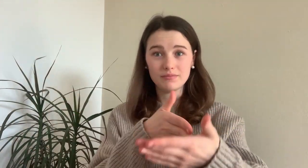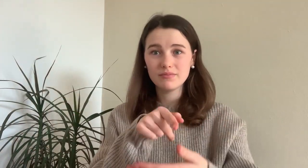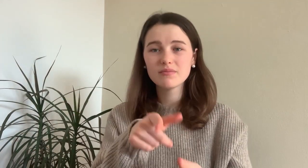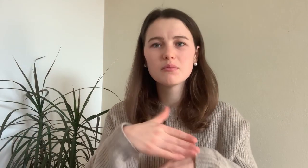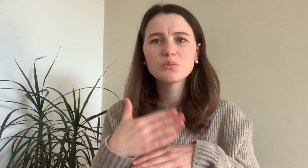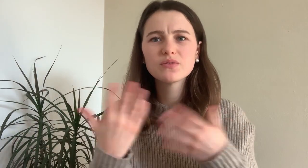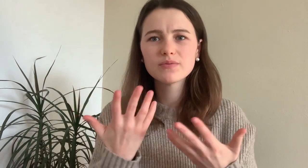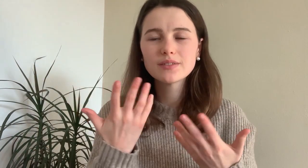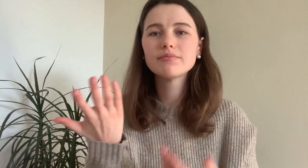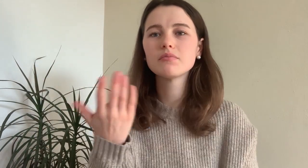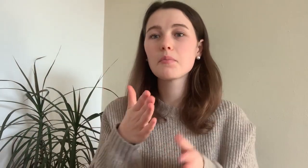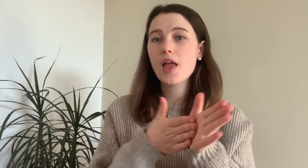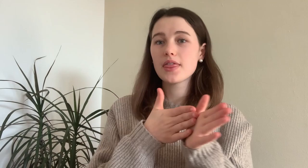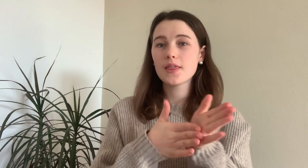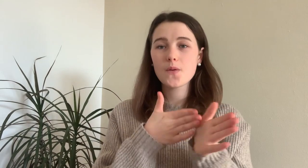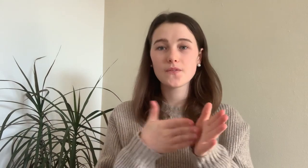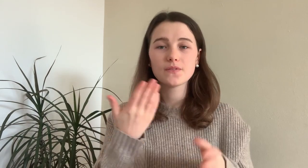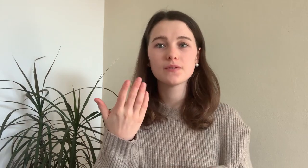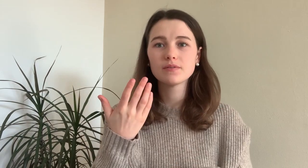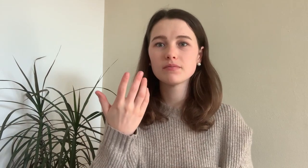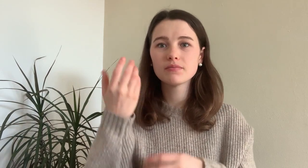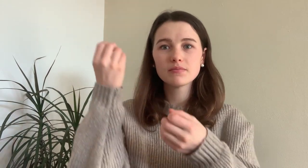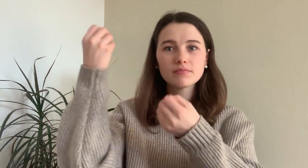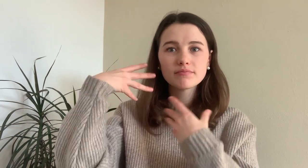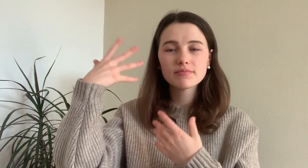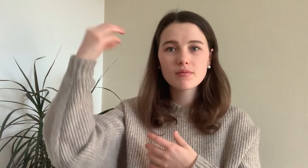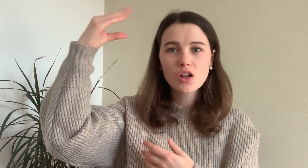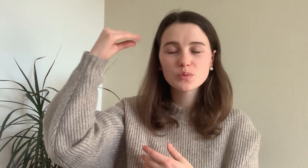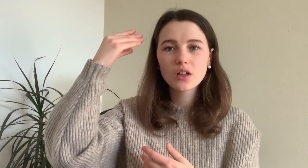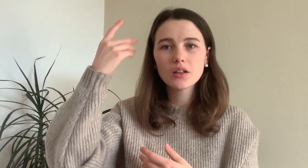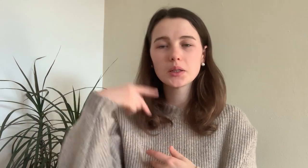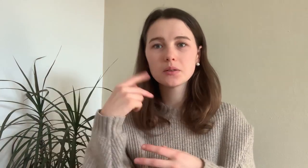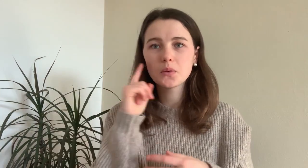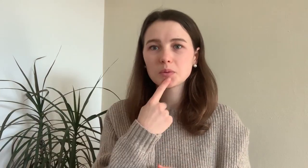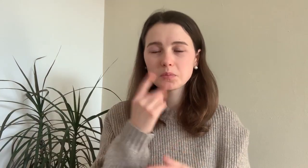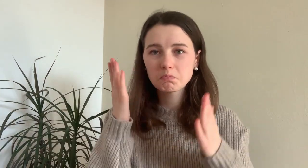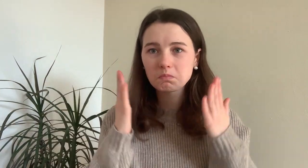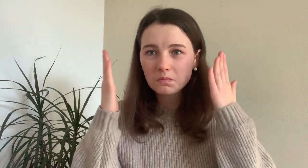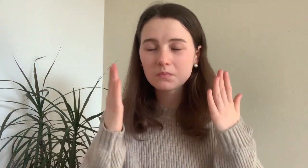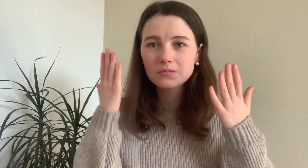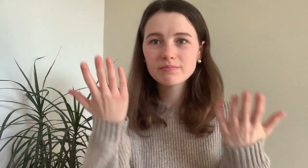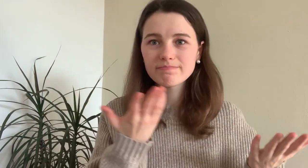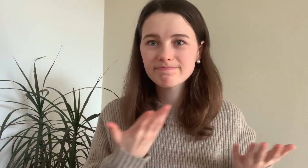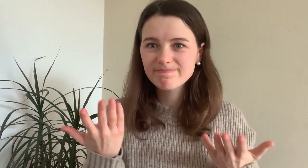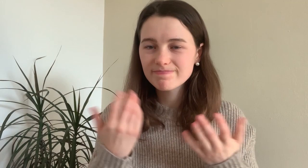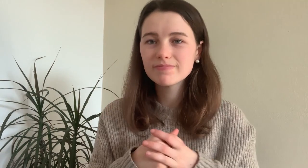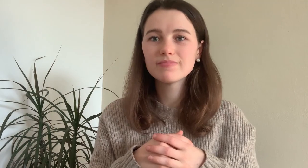What are barriers for example?! At the train station, if there are announcements I don´t hear them and don´t know about it.